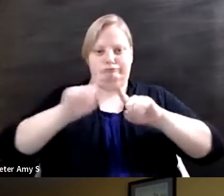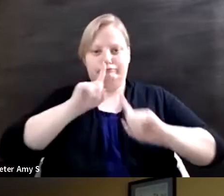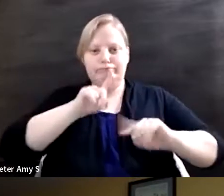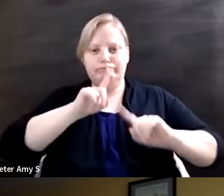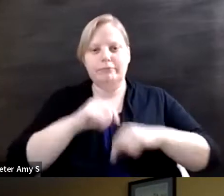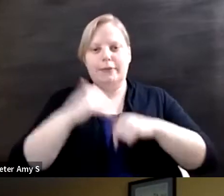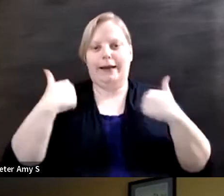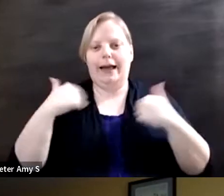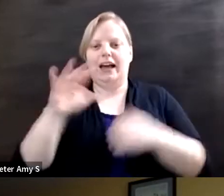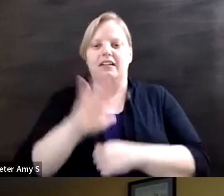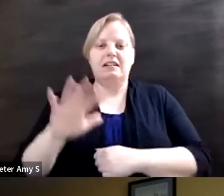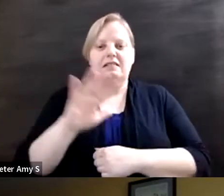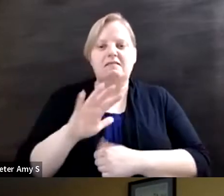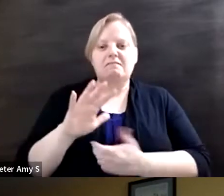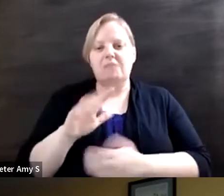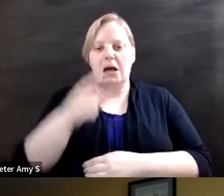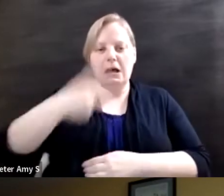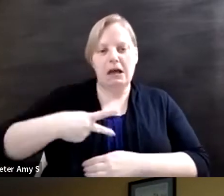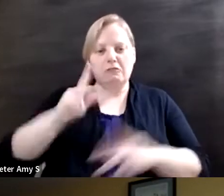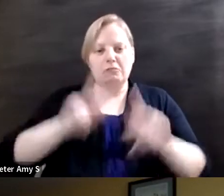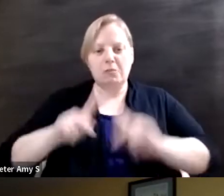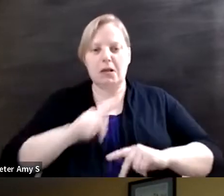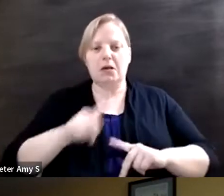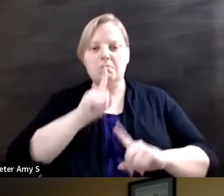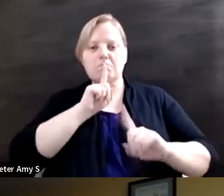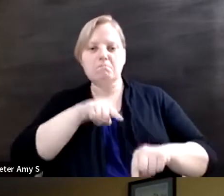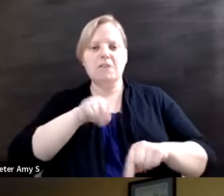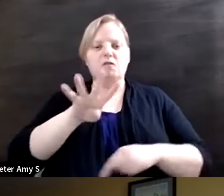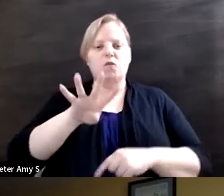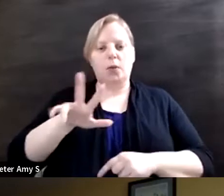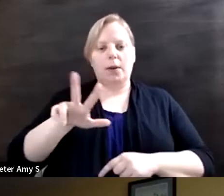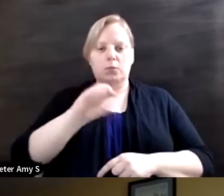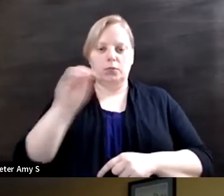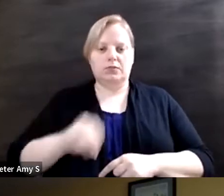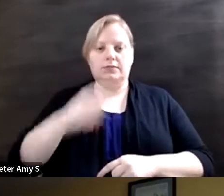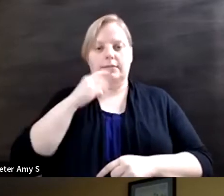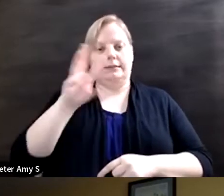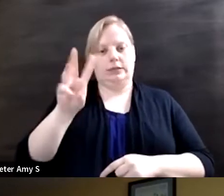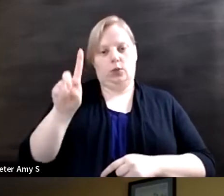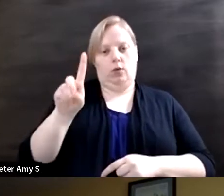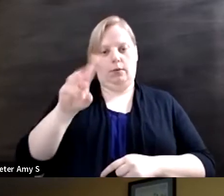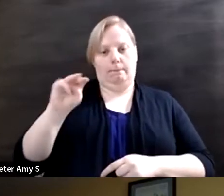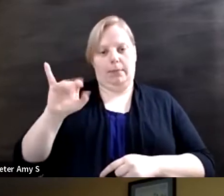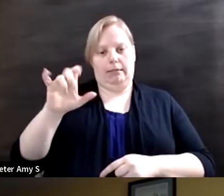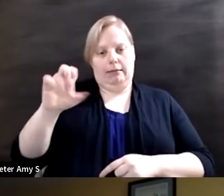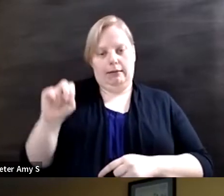around them a half said 40 or 43 % of participants said 61 million that was their leading response